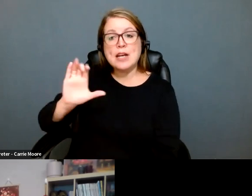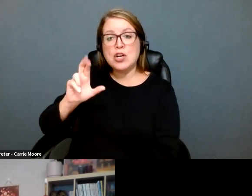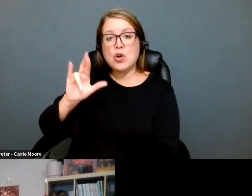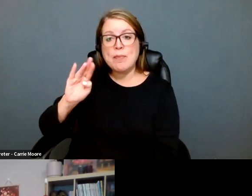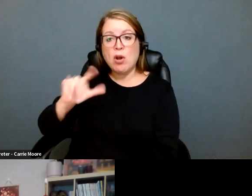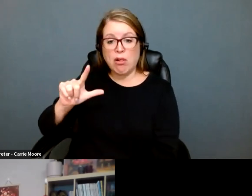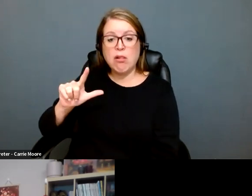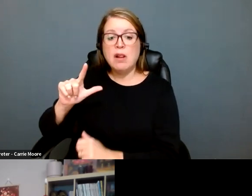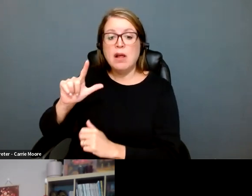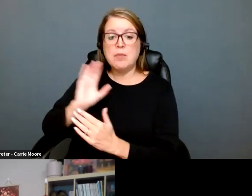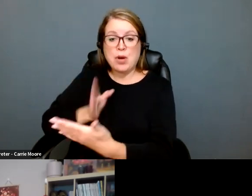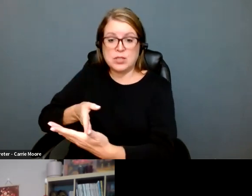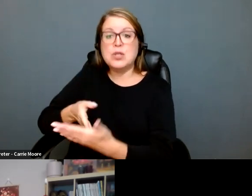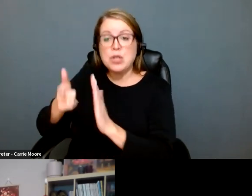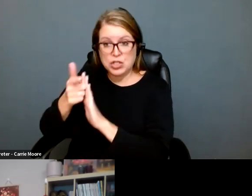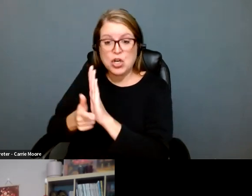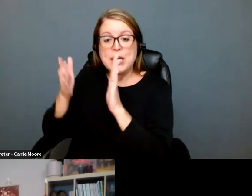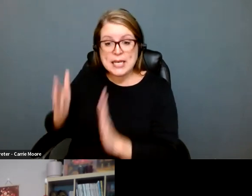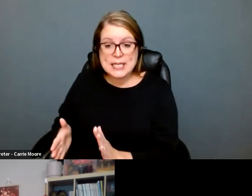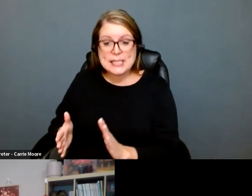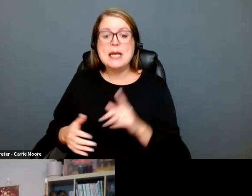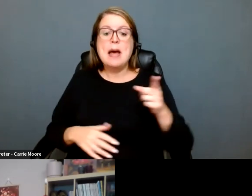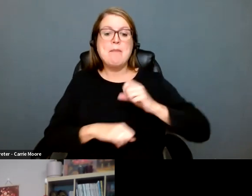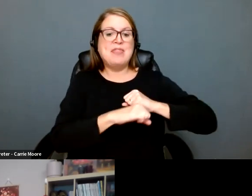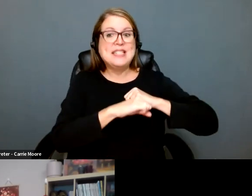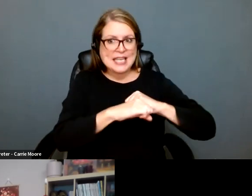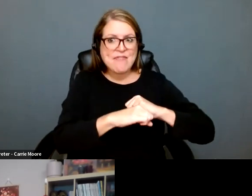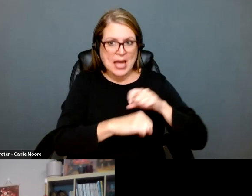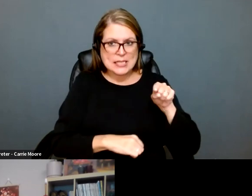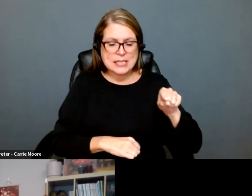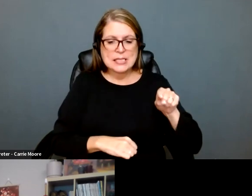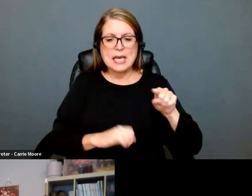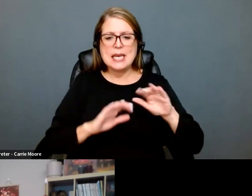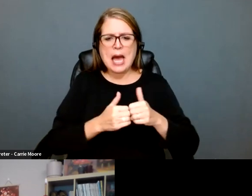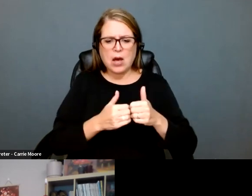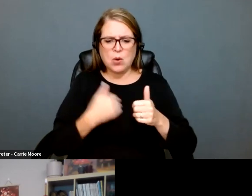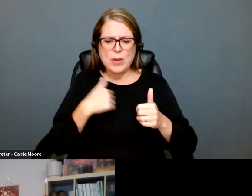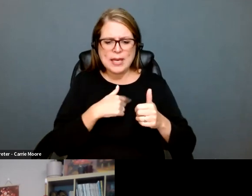private and public criminal defense attorneys and folks have been doing this work in other places, which is getting